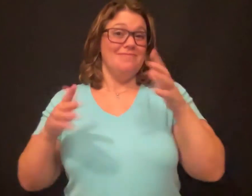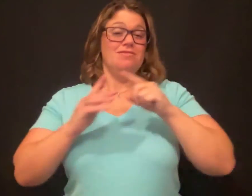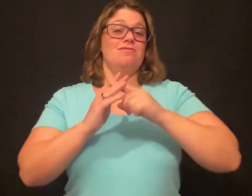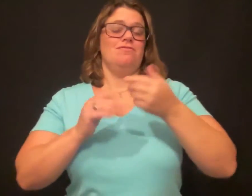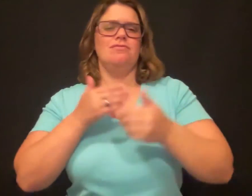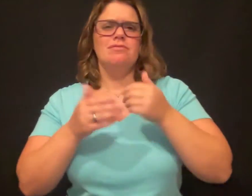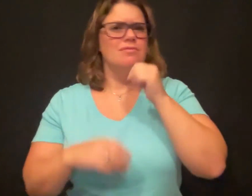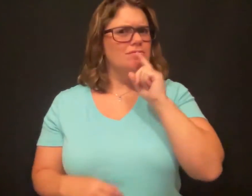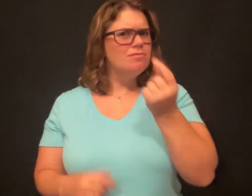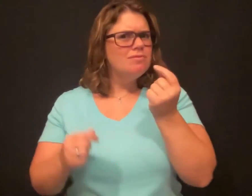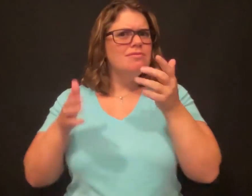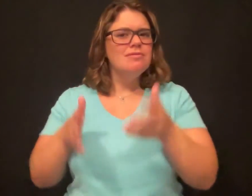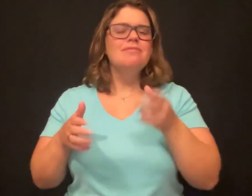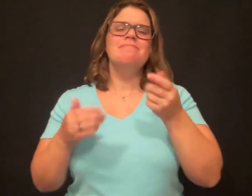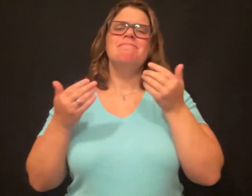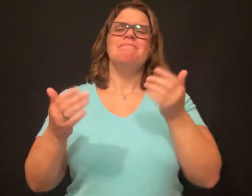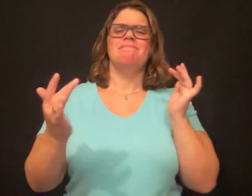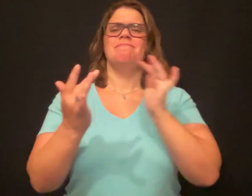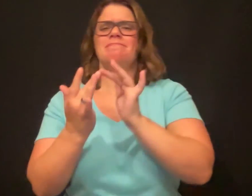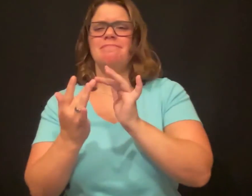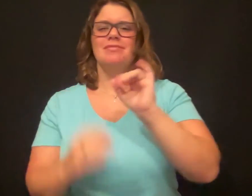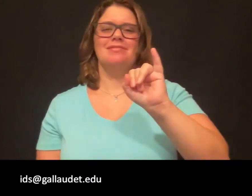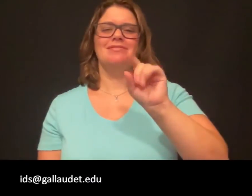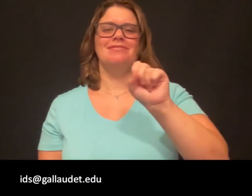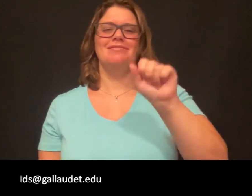If you think you’ve already started training but you’re not sure what’s left? Email ids@gallaudet.edu